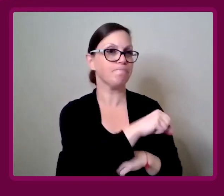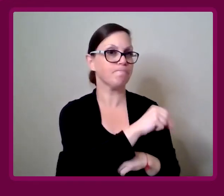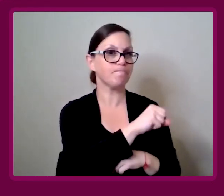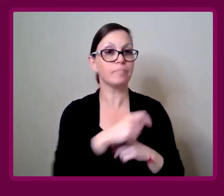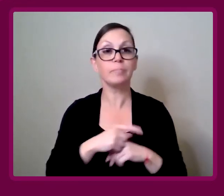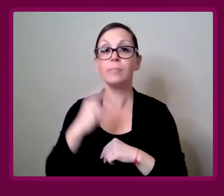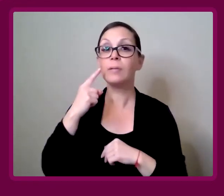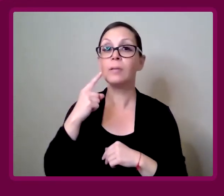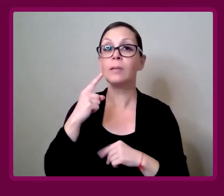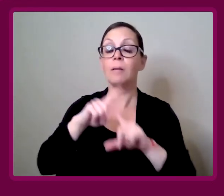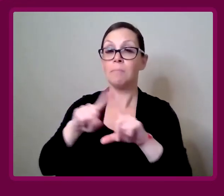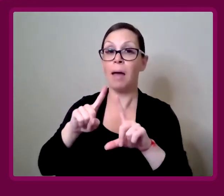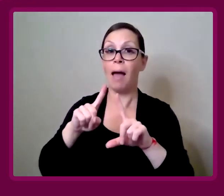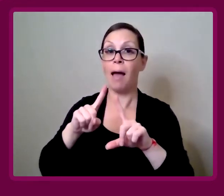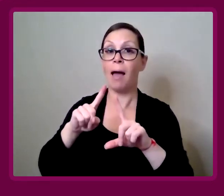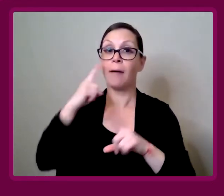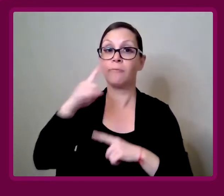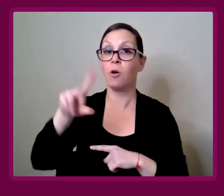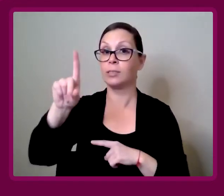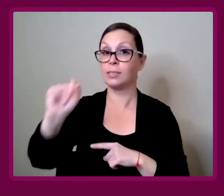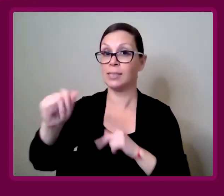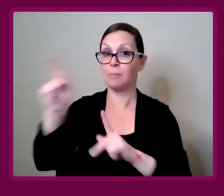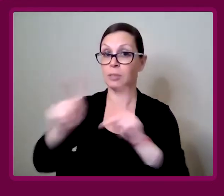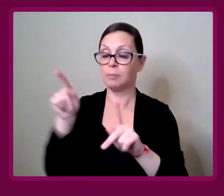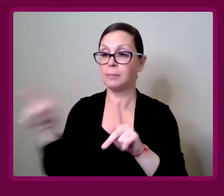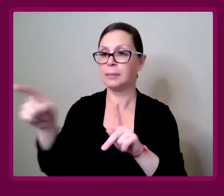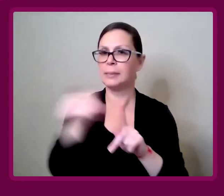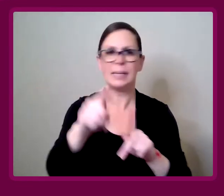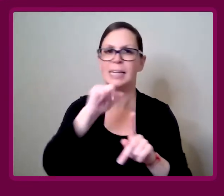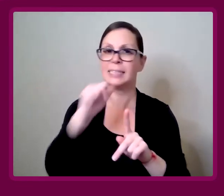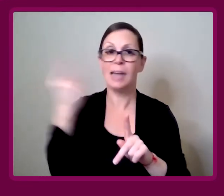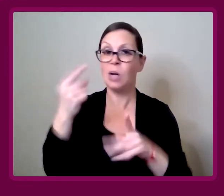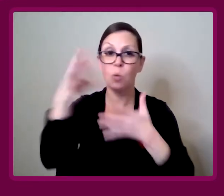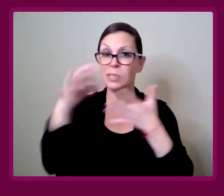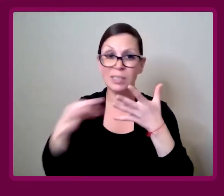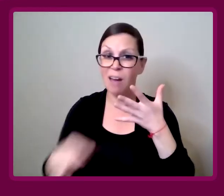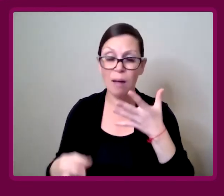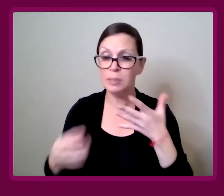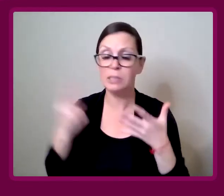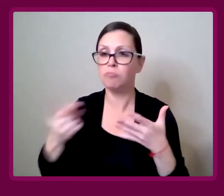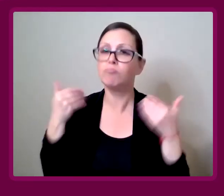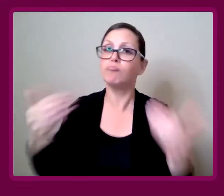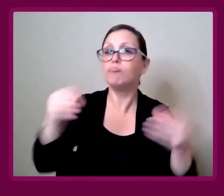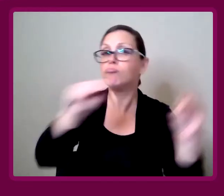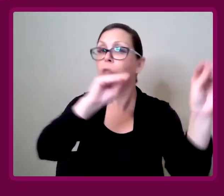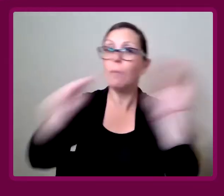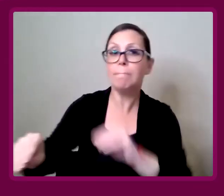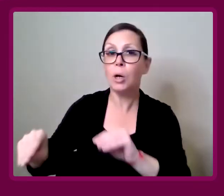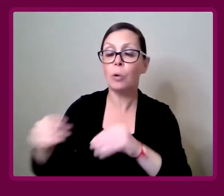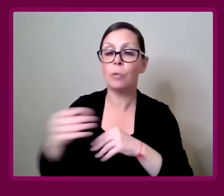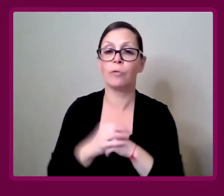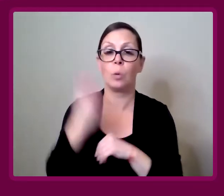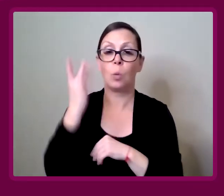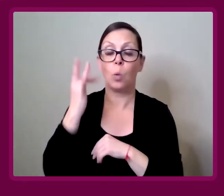Amy Francis-Smith: For disabled people, that just isn't always an option. To be able to just move.